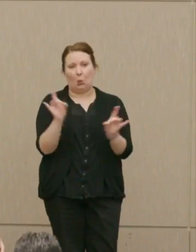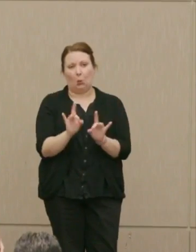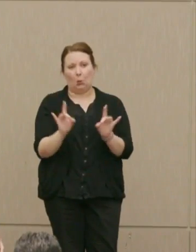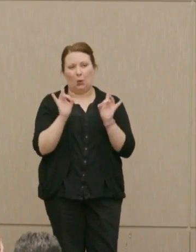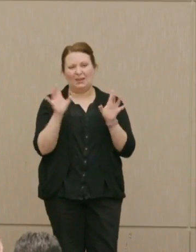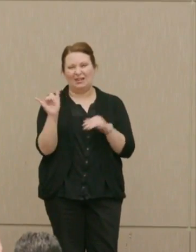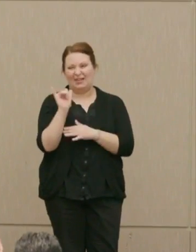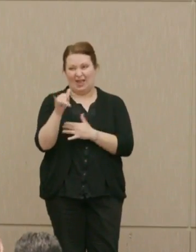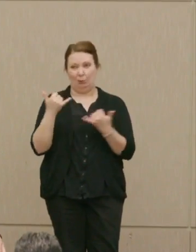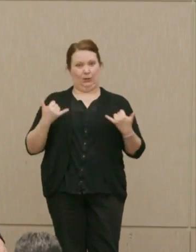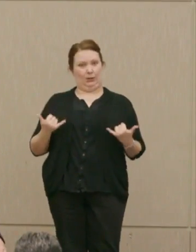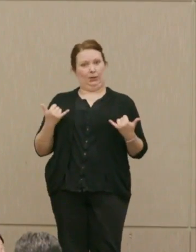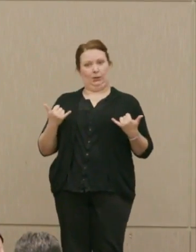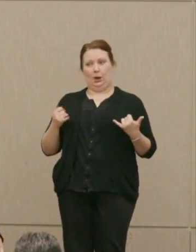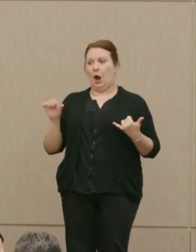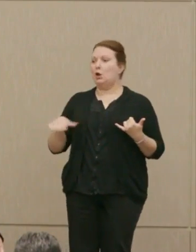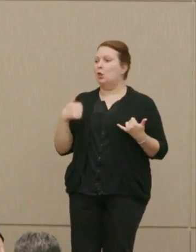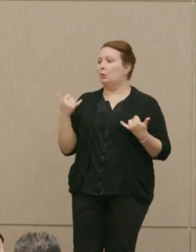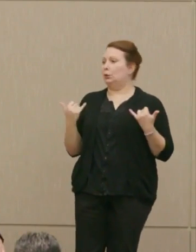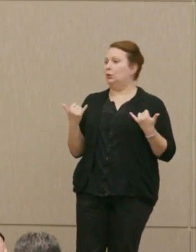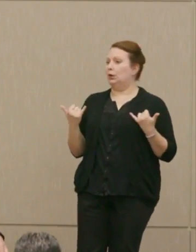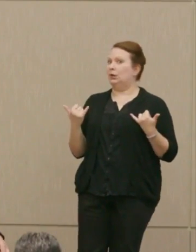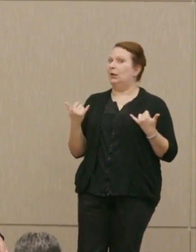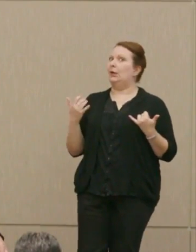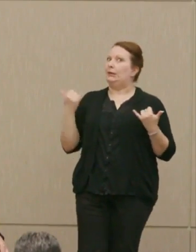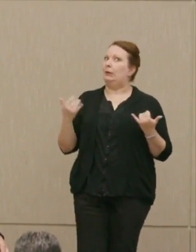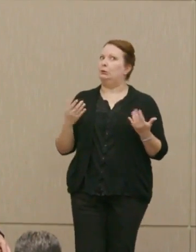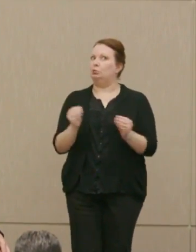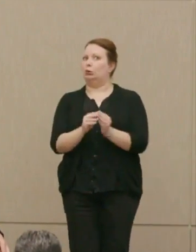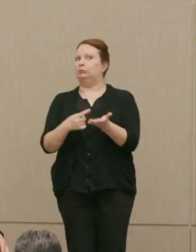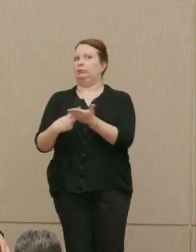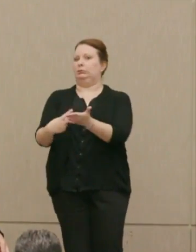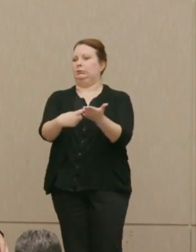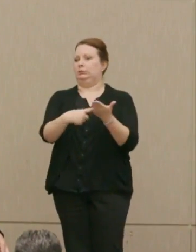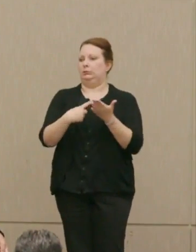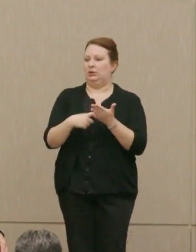of climate right now. Another one which is at least getting discussion, but this one isn't very much.